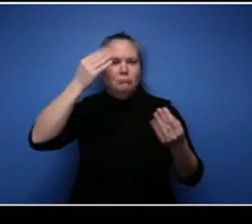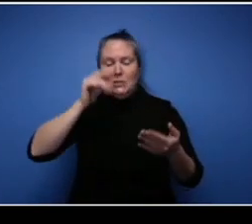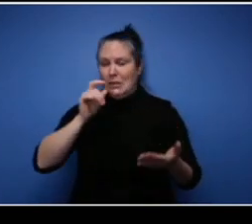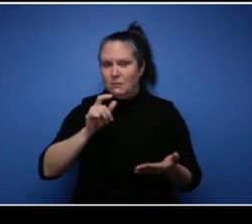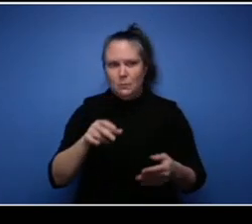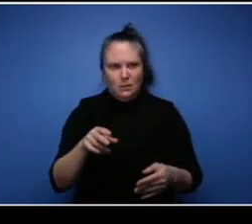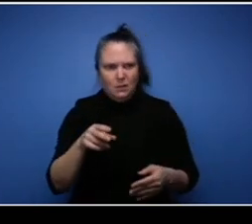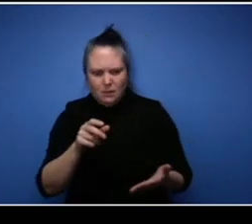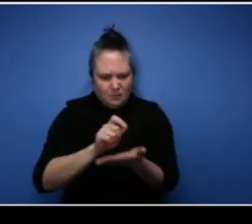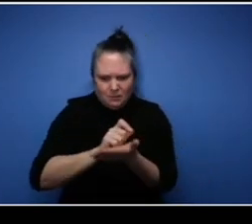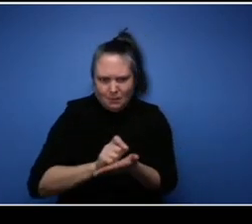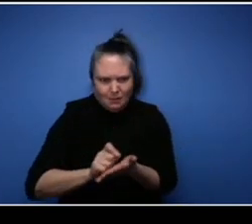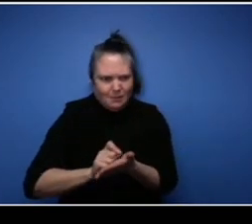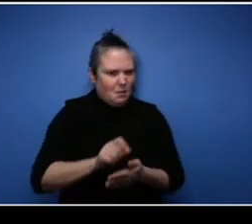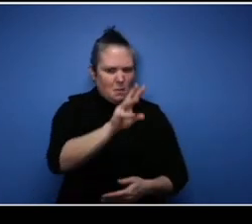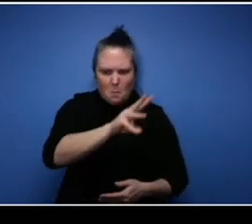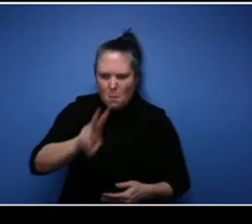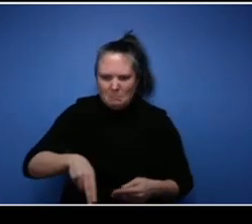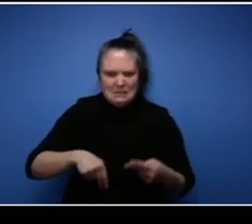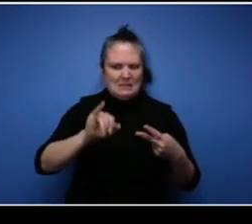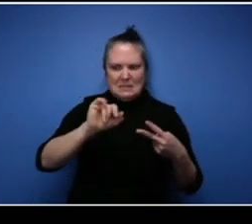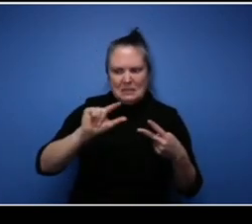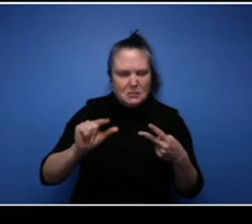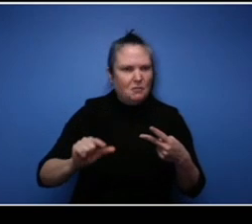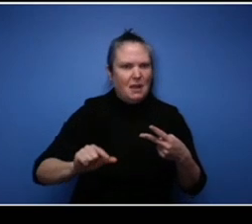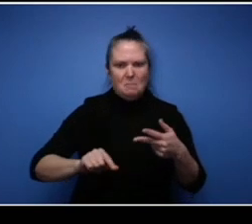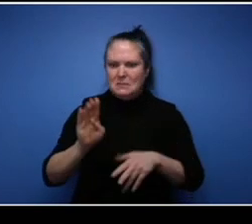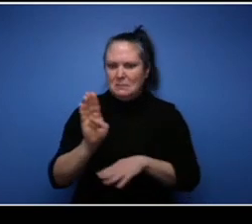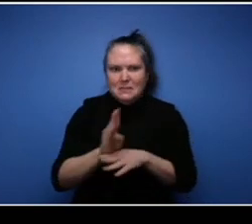and you can just you know take it all in because we'll make sure that you get the information